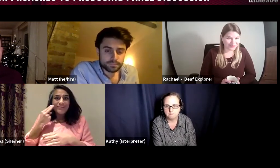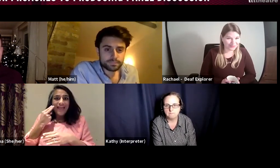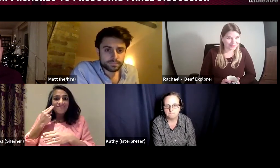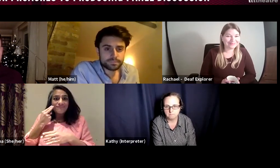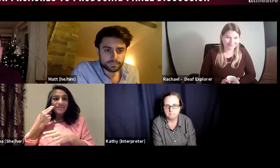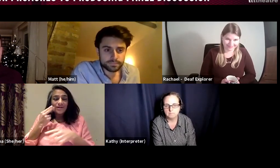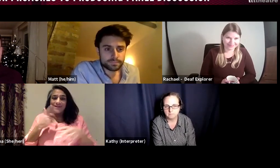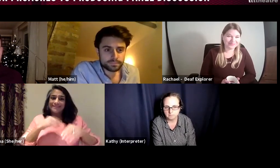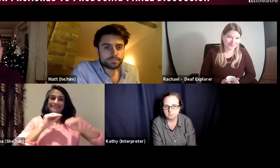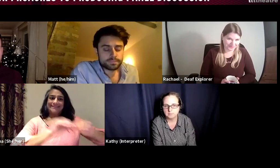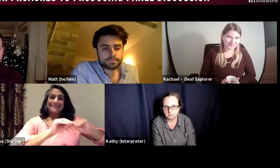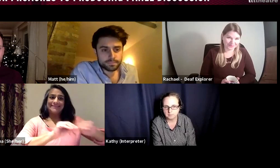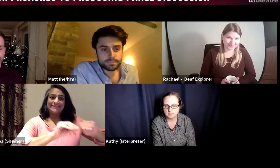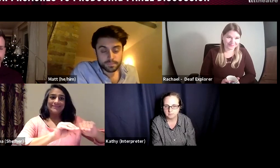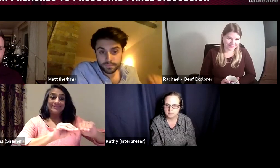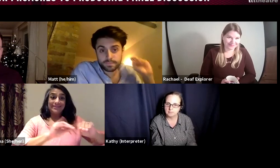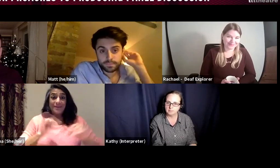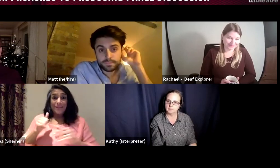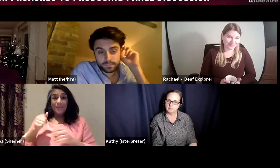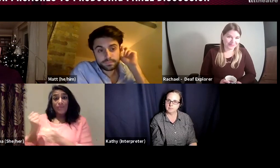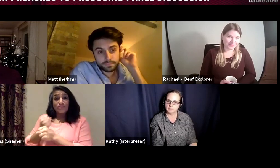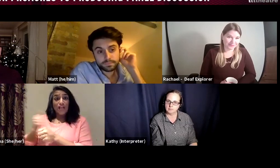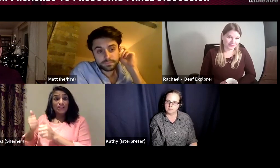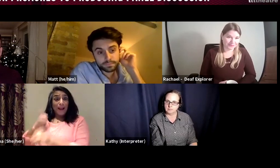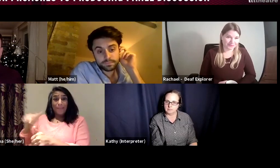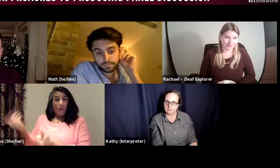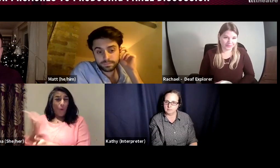in the venue, that venue may not have the knowledge of how to work with deaf companies